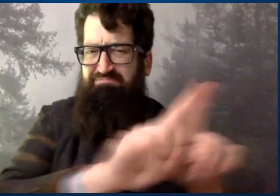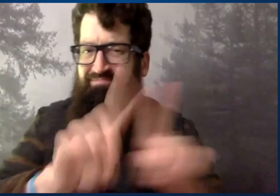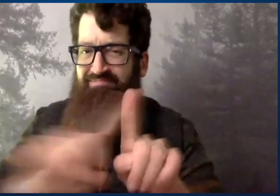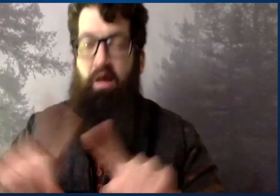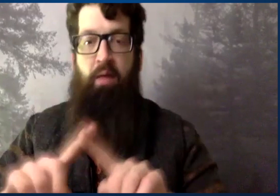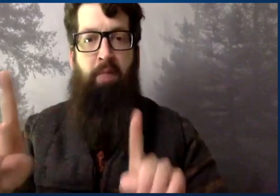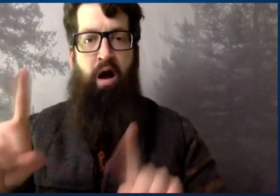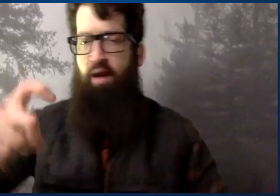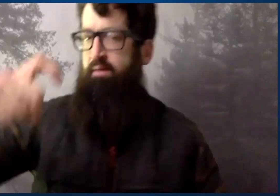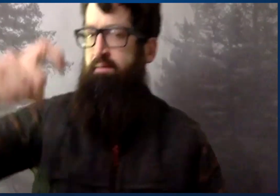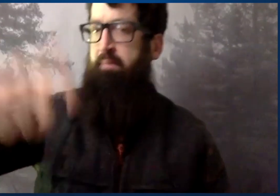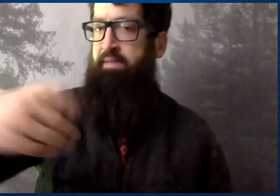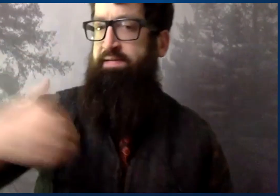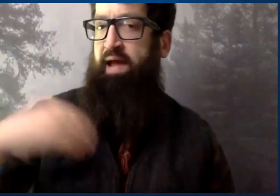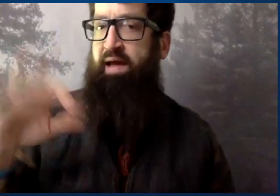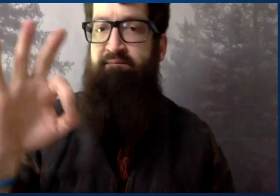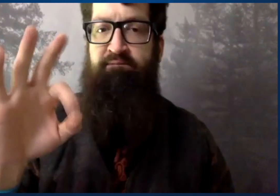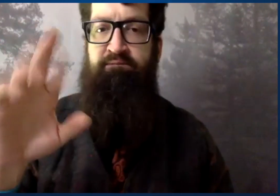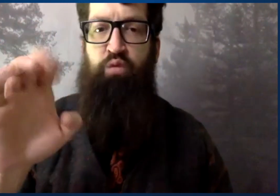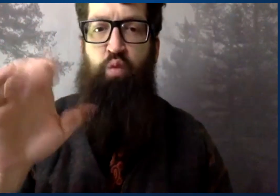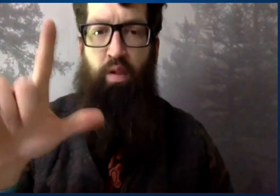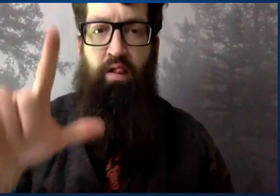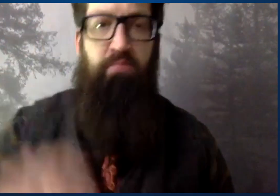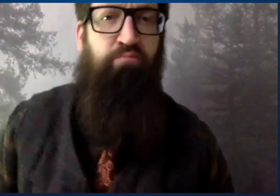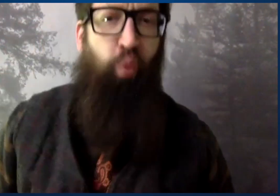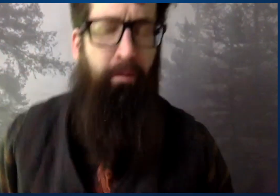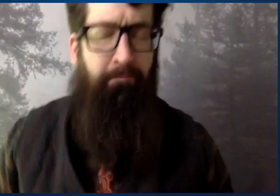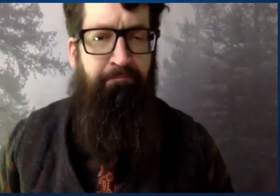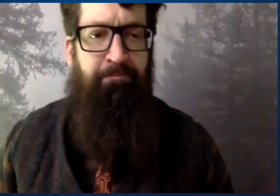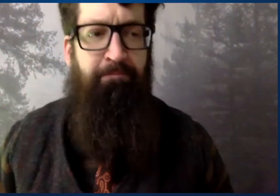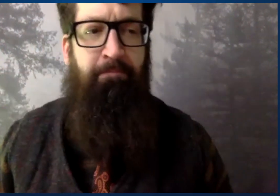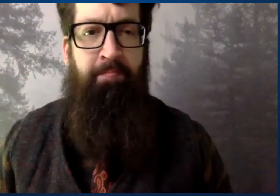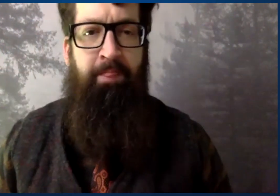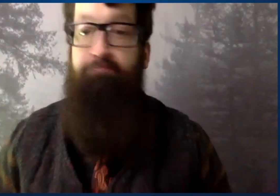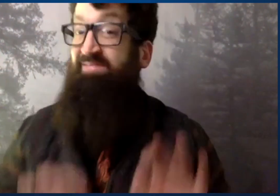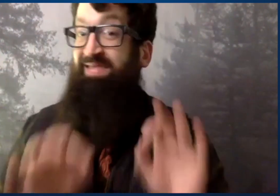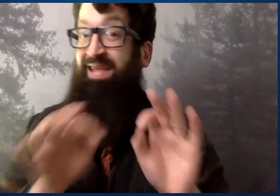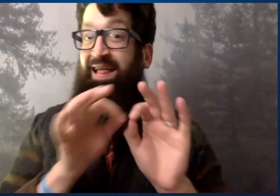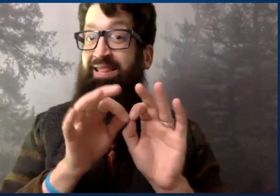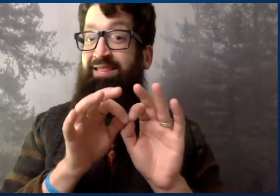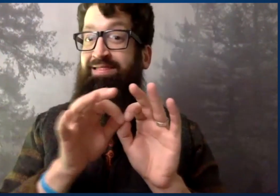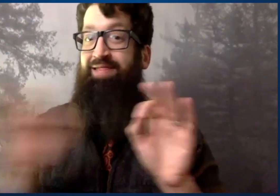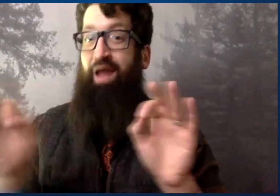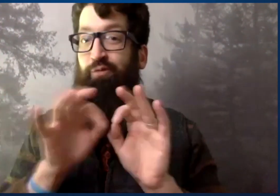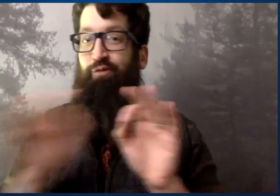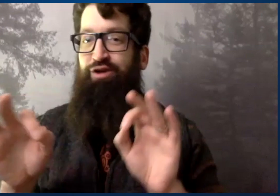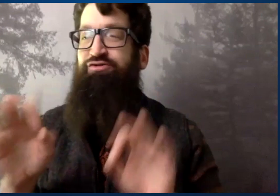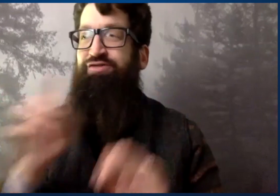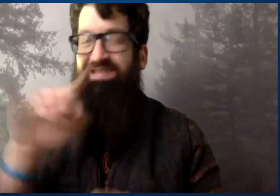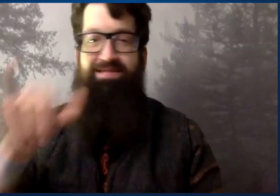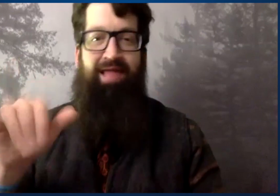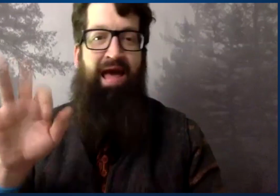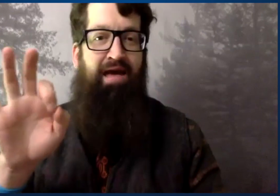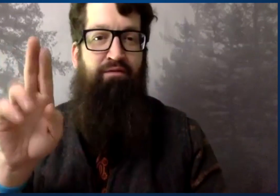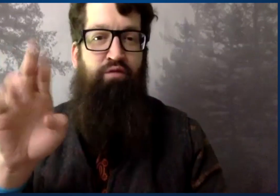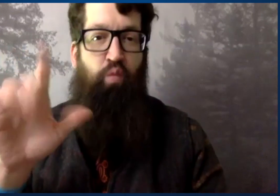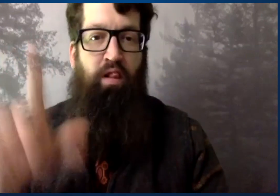mechanical fuel, by turning that crank physically, whatever it is, there needs to be a fuel to continue that engine running.